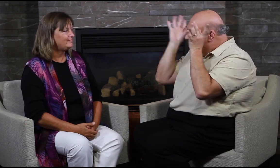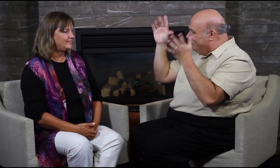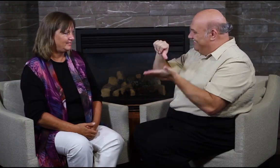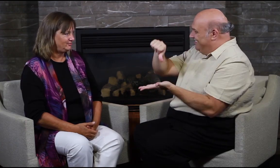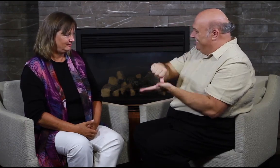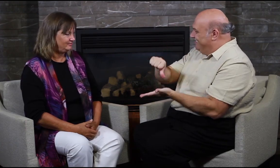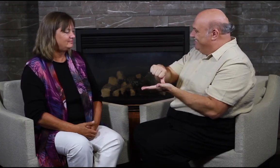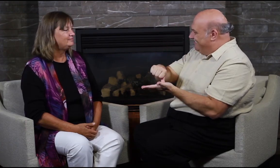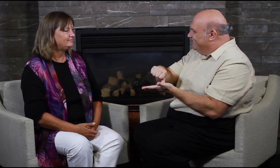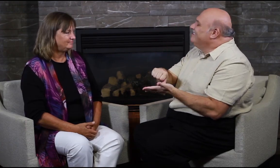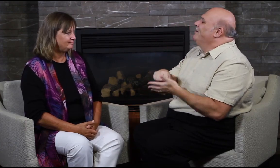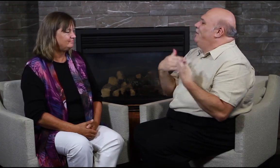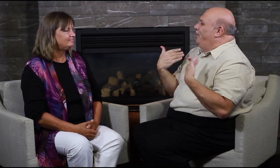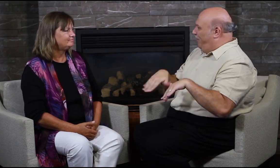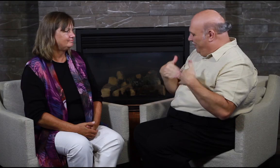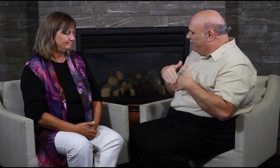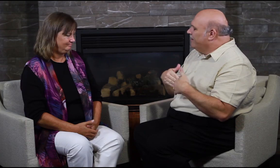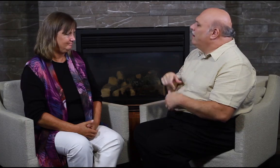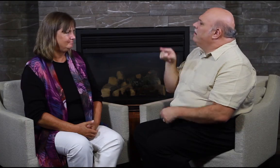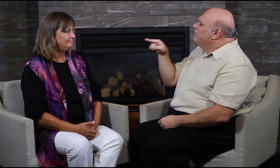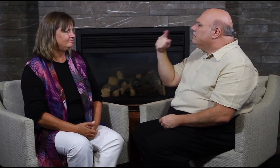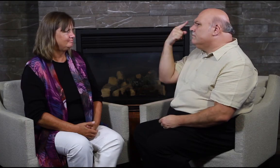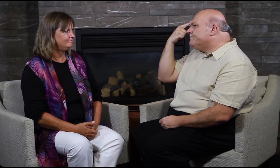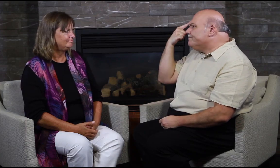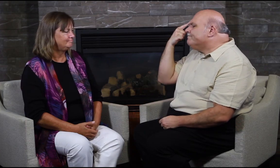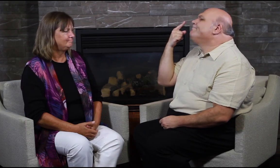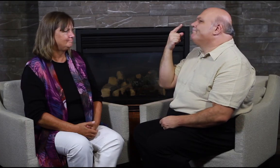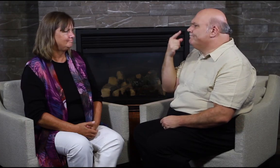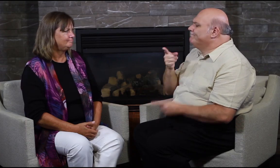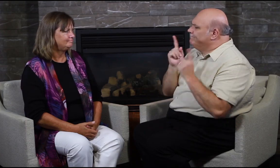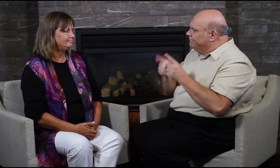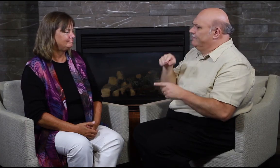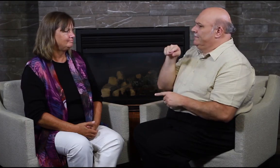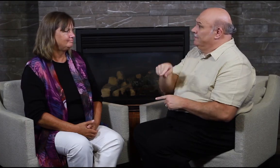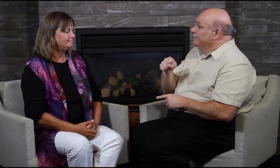for seven years. Why do you think this